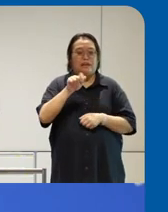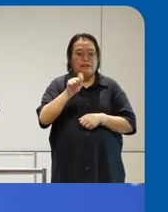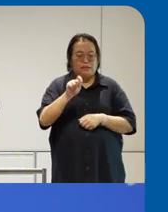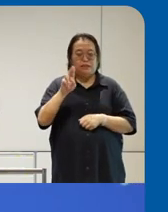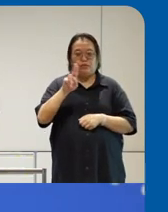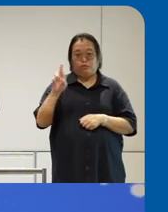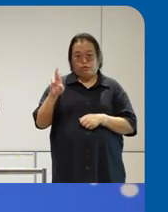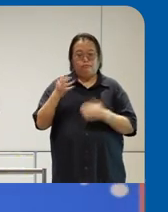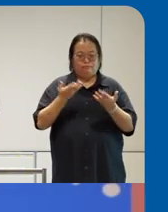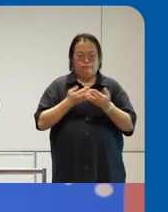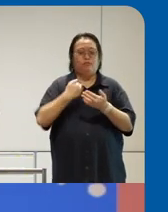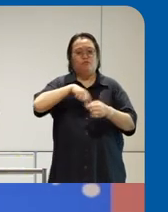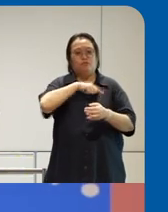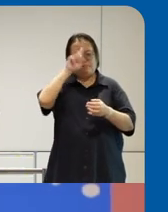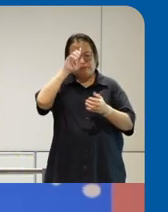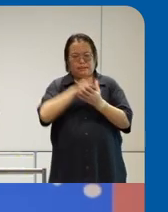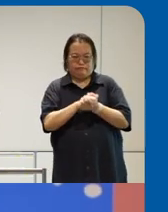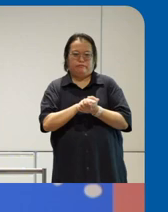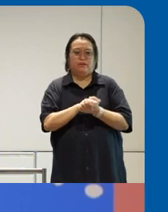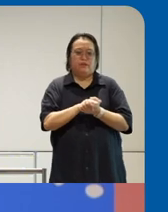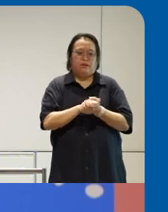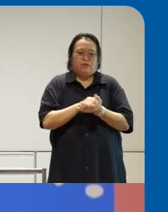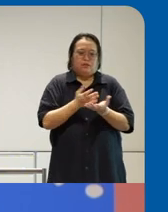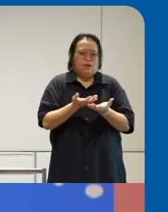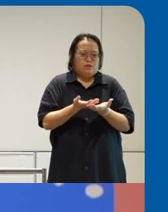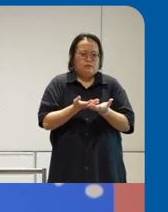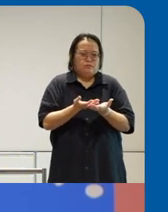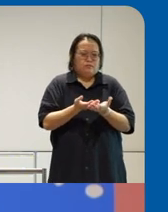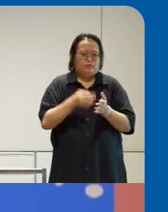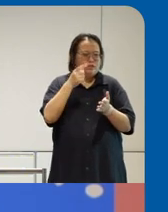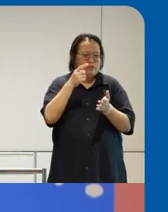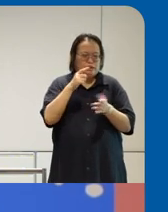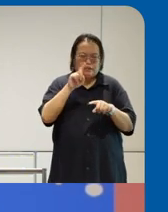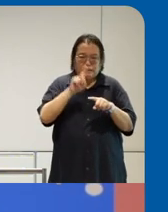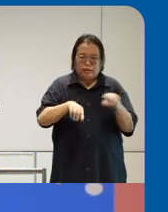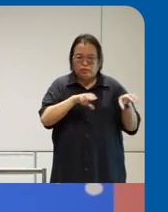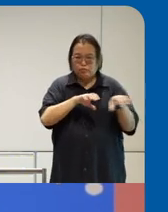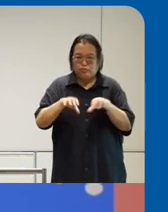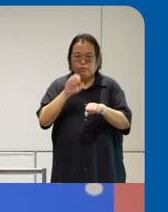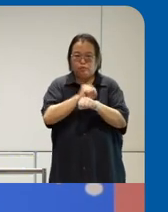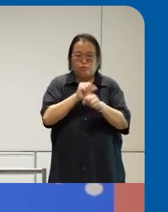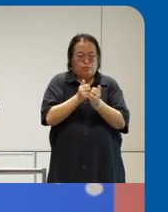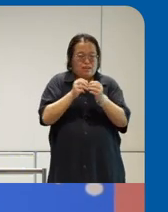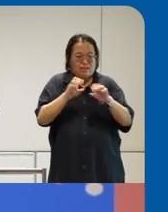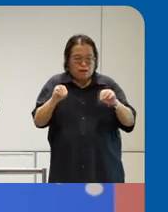believe that um you can't um you can't do work without being part of the community uh something